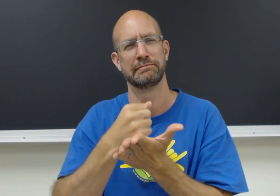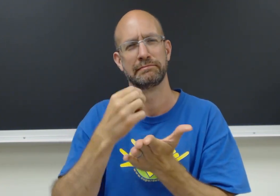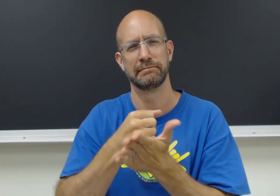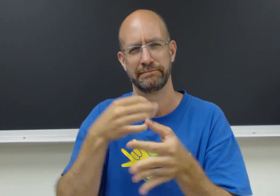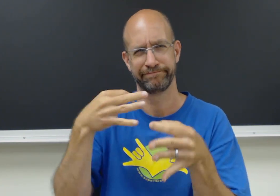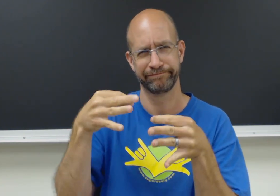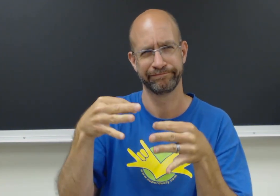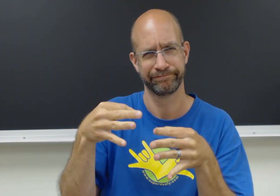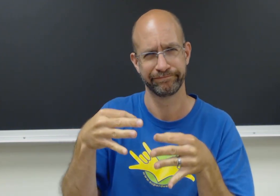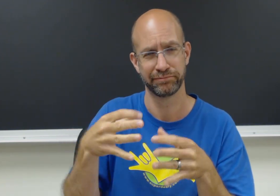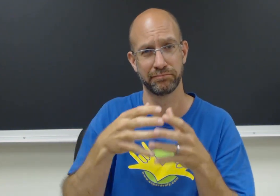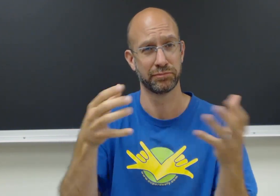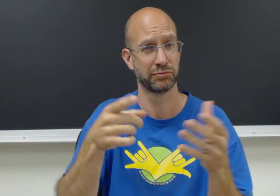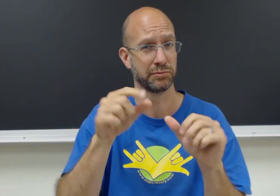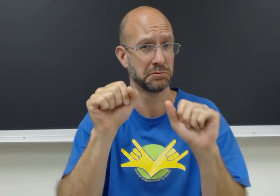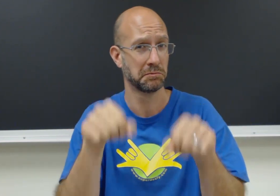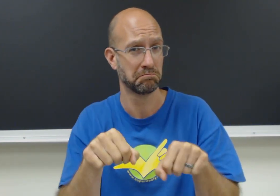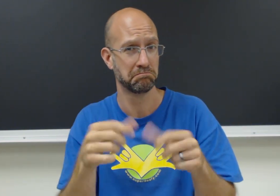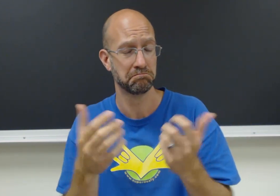So I suggest you to describe as much as you can.